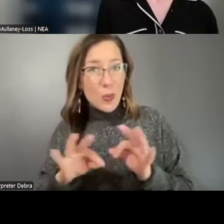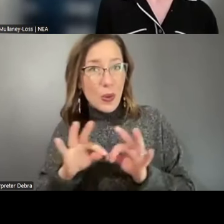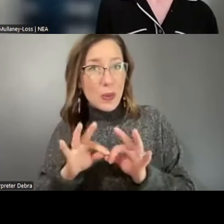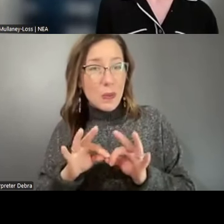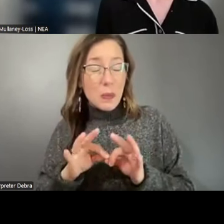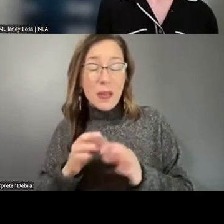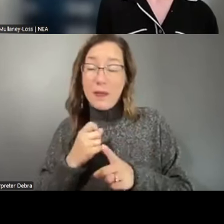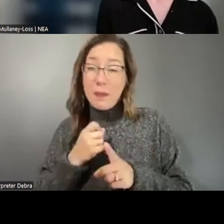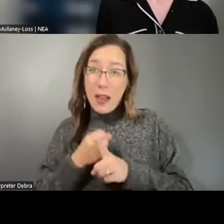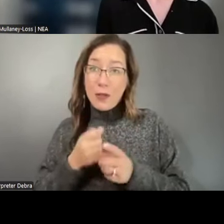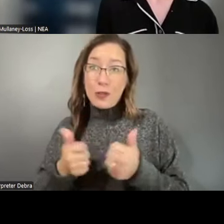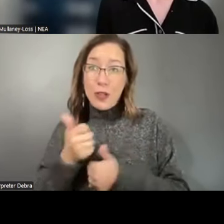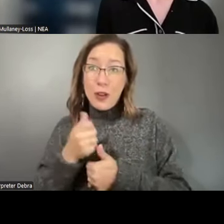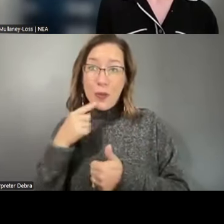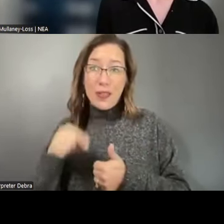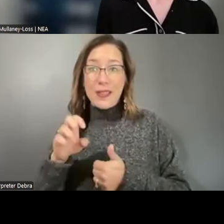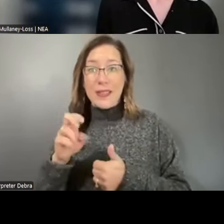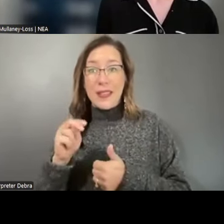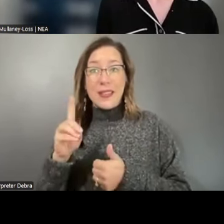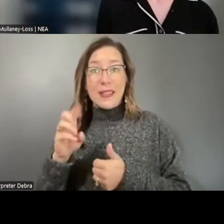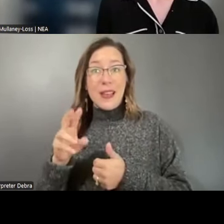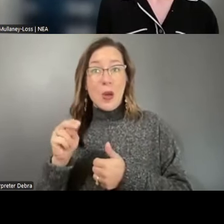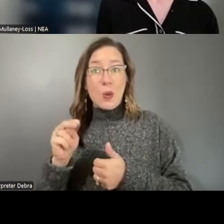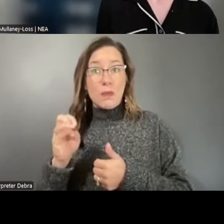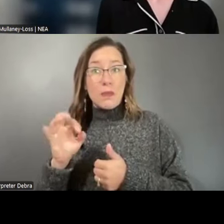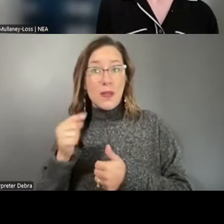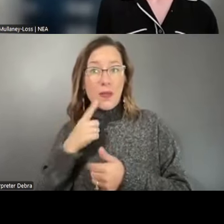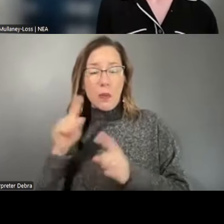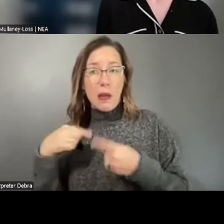chairs of the Endowment for my entire life. So thank you for your work these last four years,